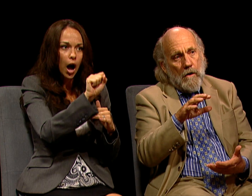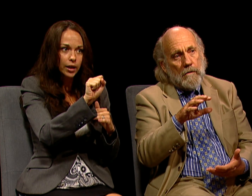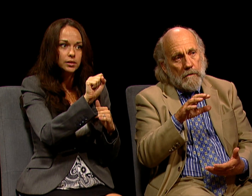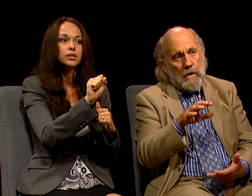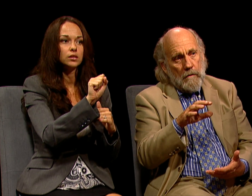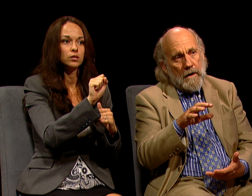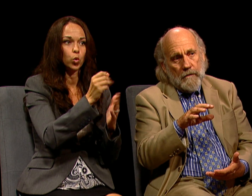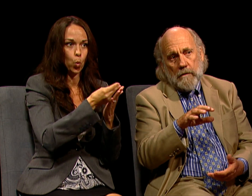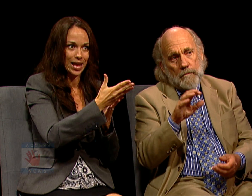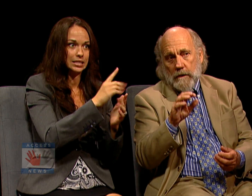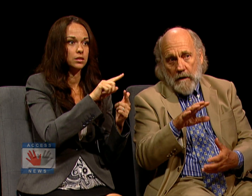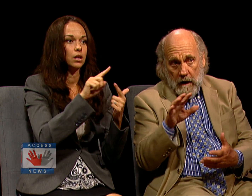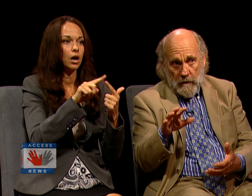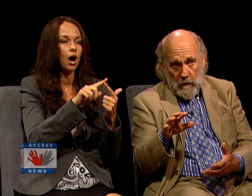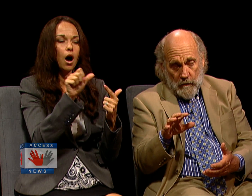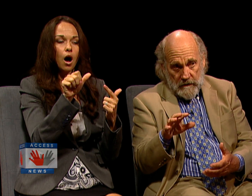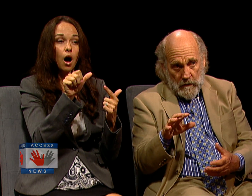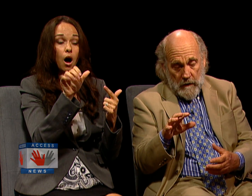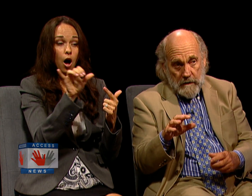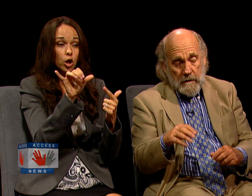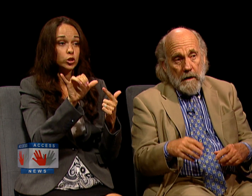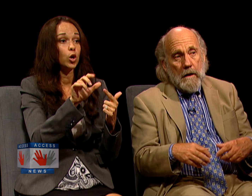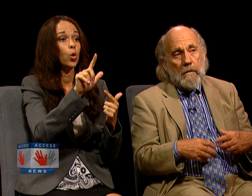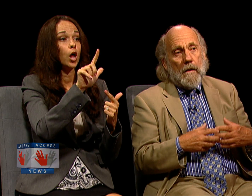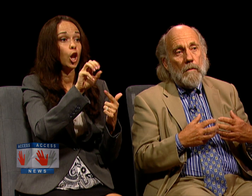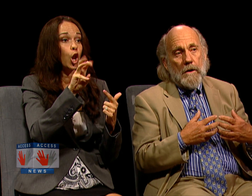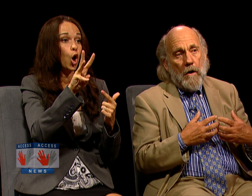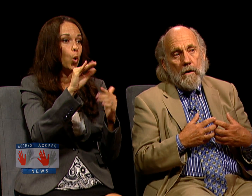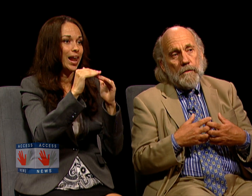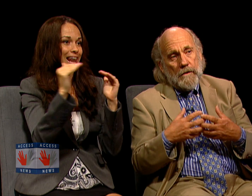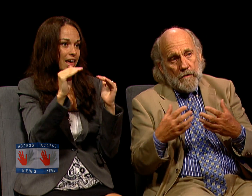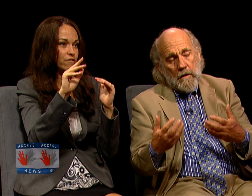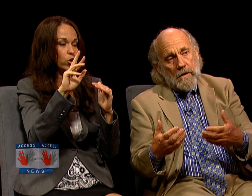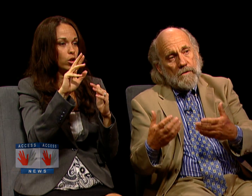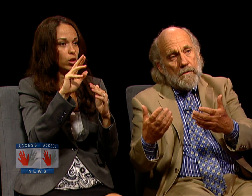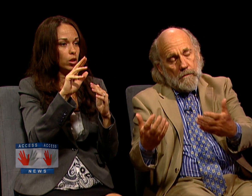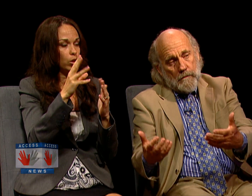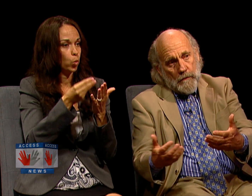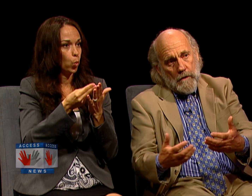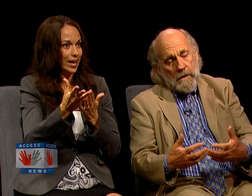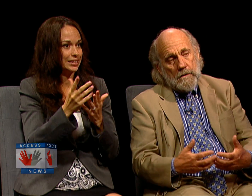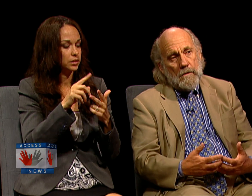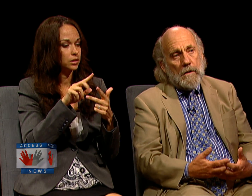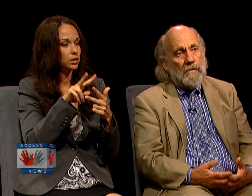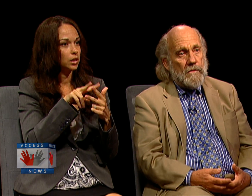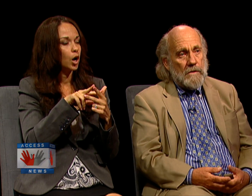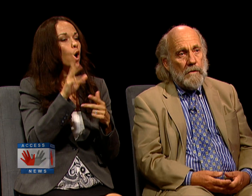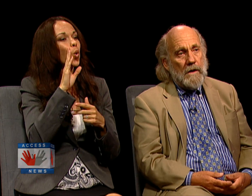LOW LEVEL, BUT NOT LOW-RISK WASTE, THAT WILL BE HAULED IN TRUCKS AND PUT INTO A FACILITY